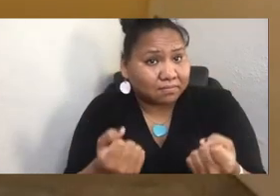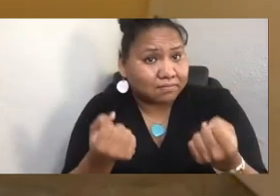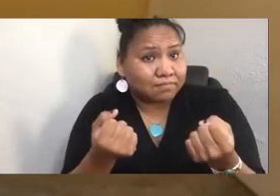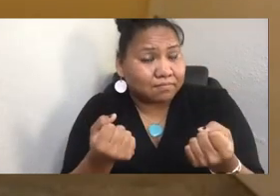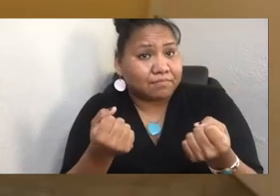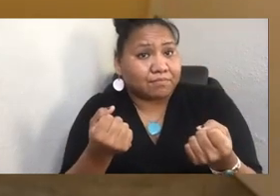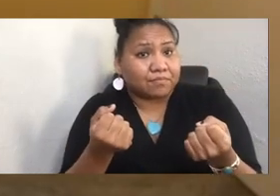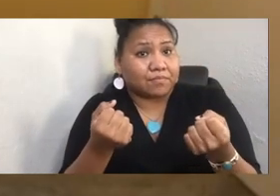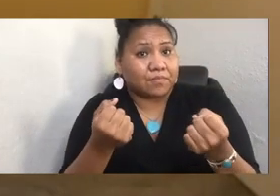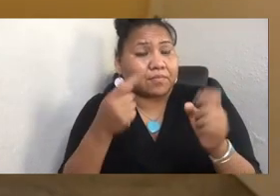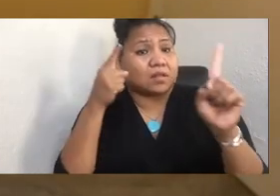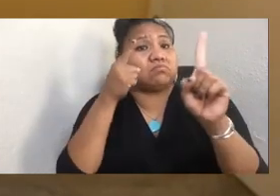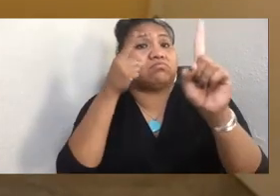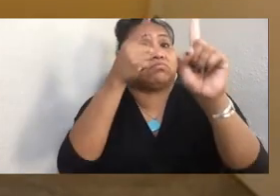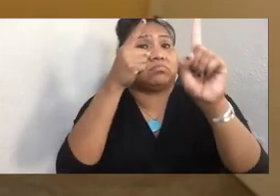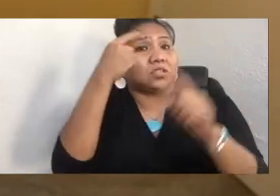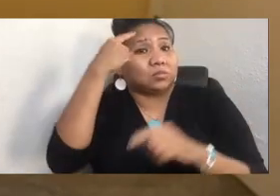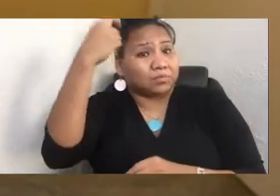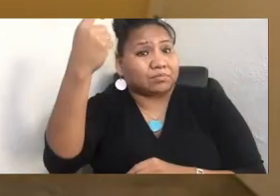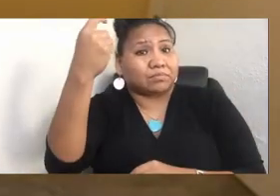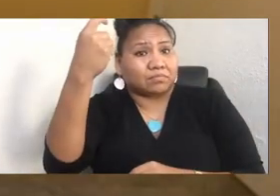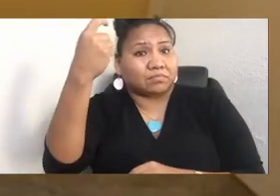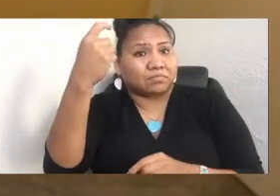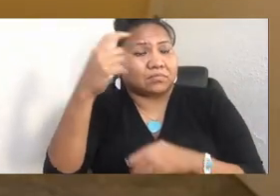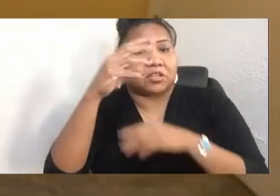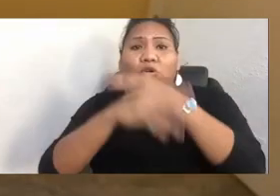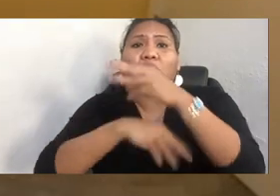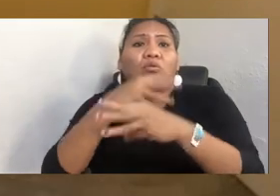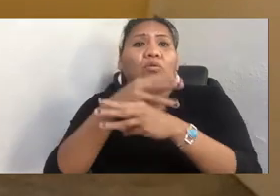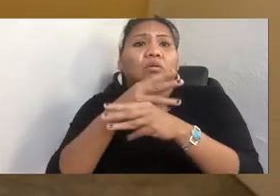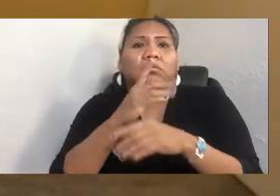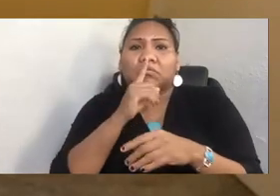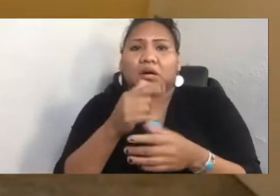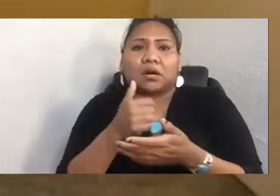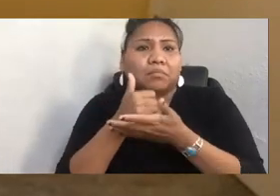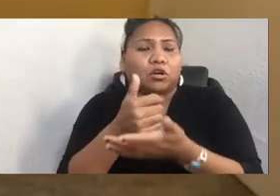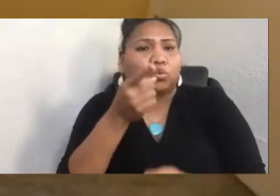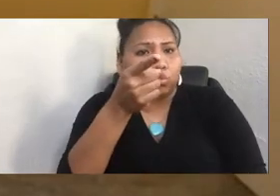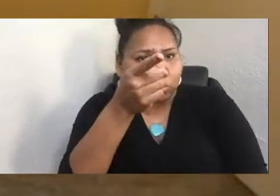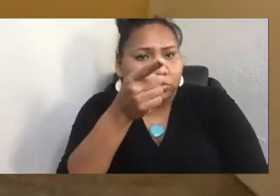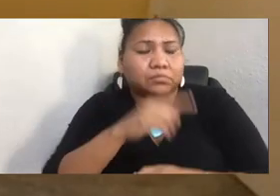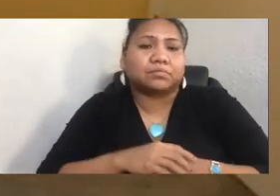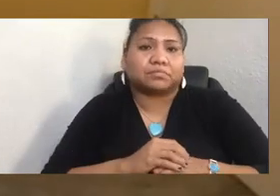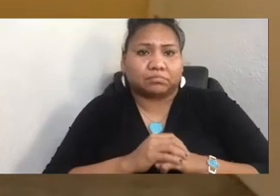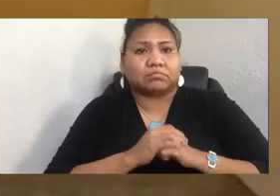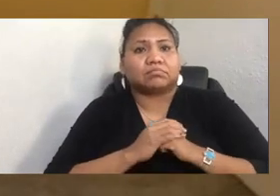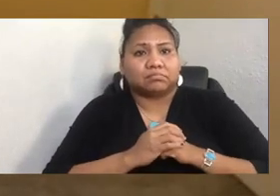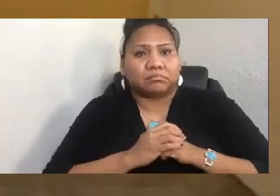will conspire to help you. And I genuinely believe that to be true,